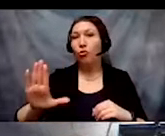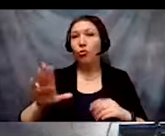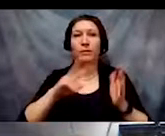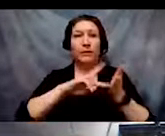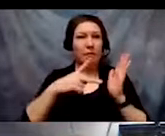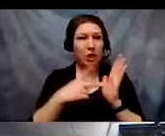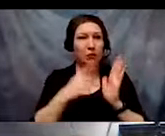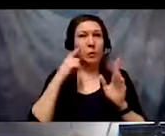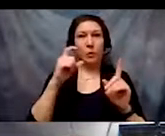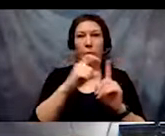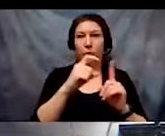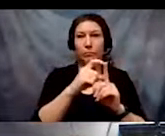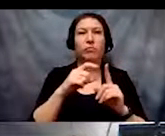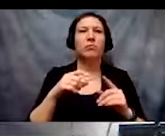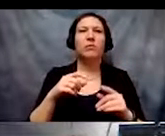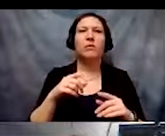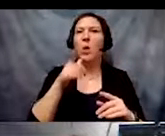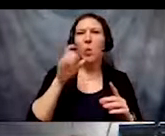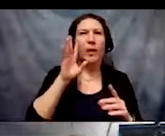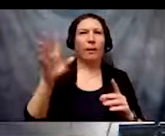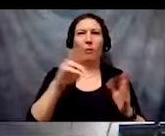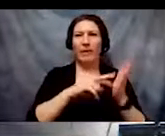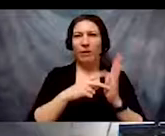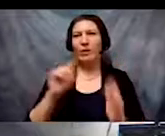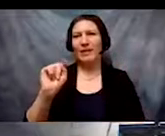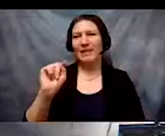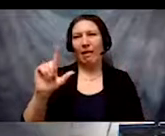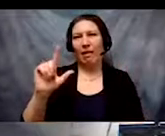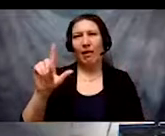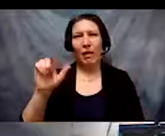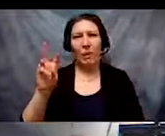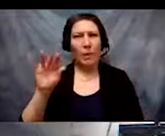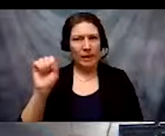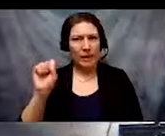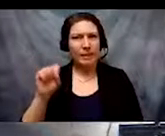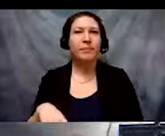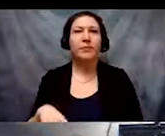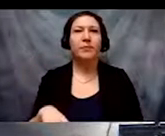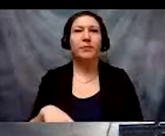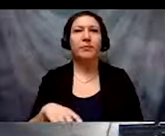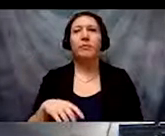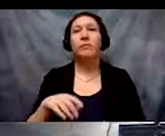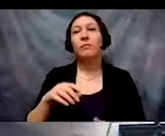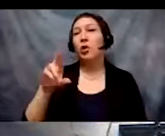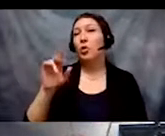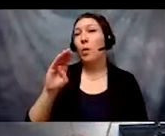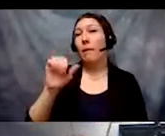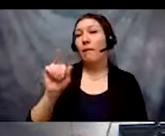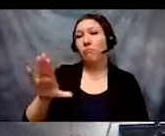TL Lewis and her community. This is Rebecca's preferred definition